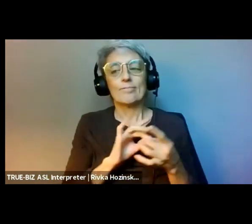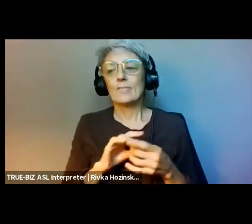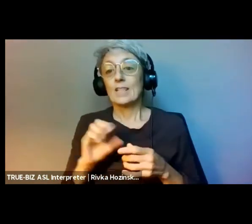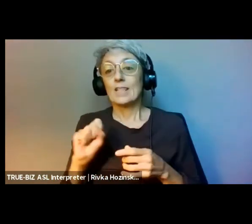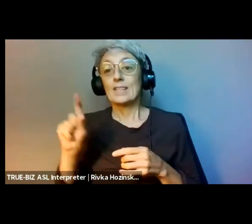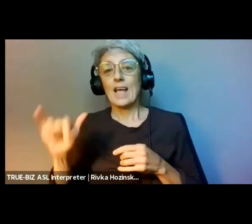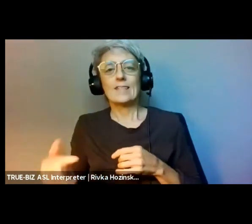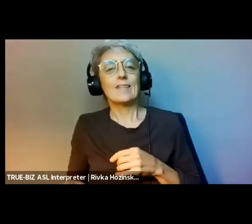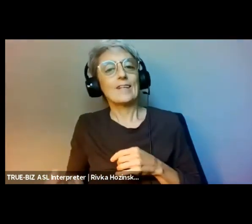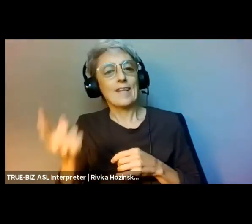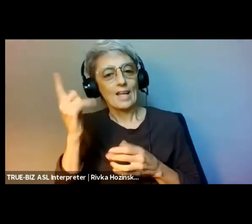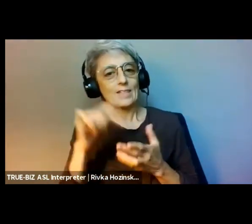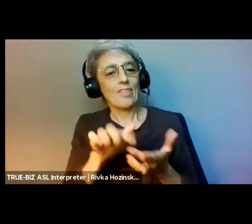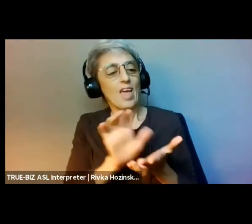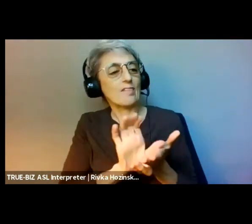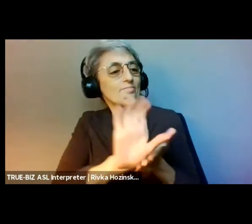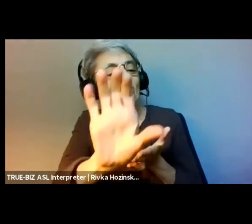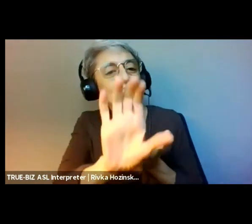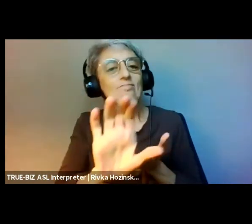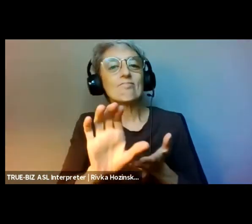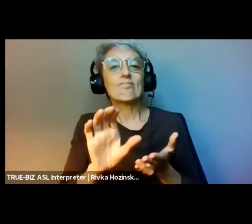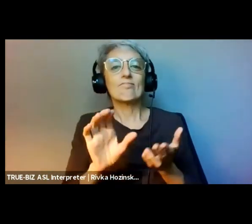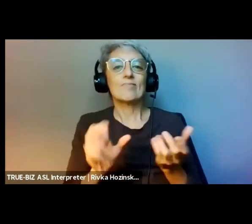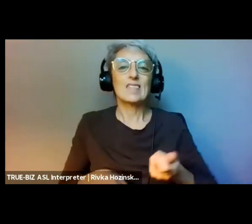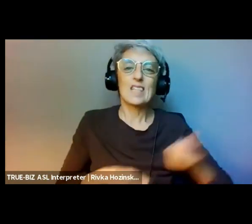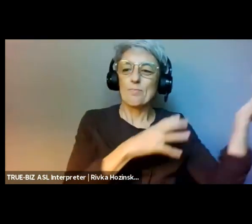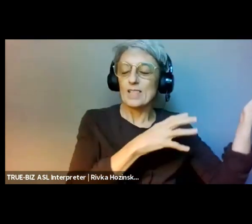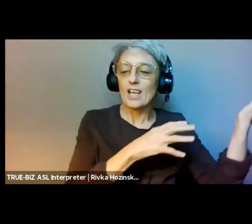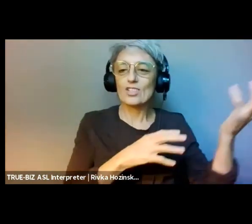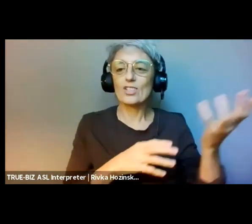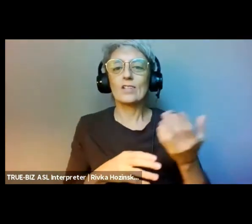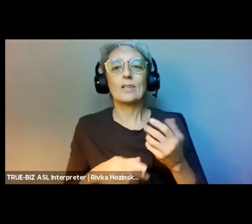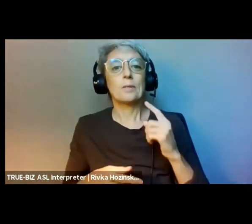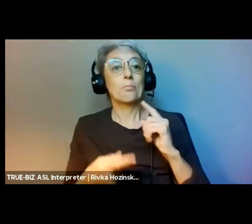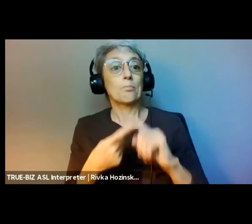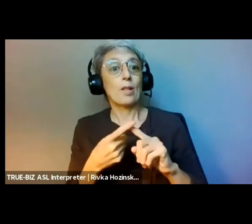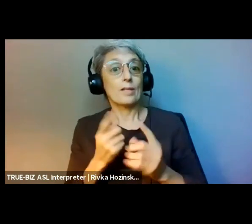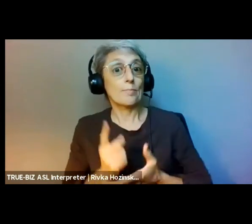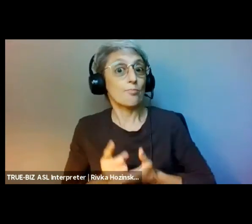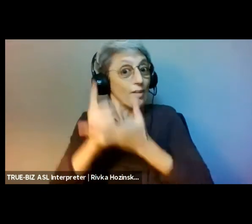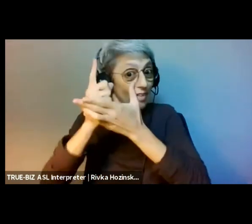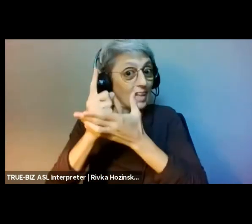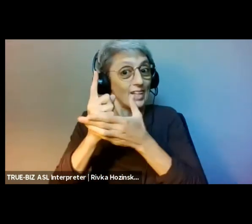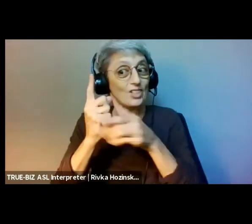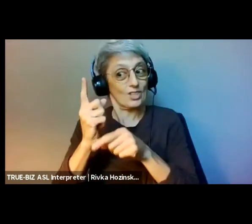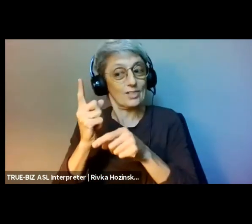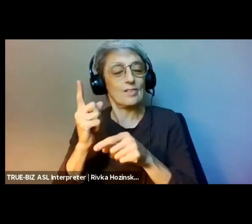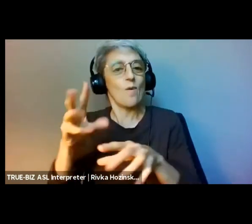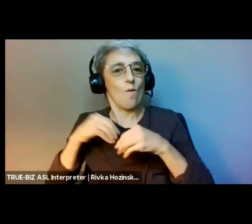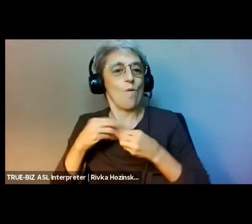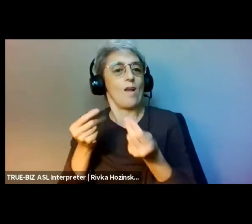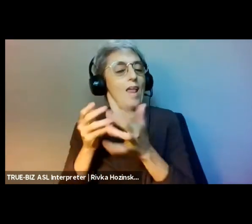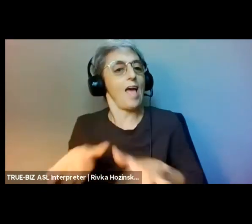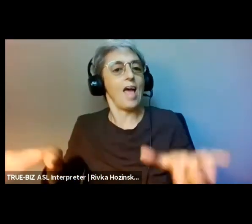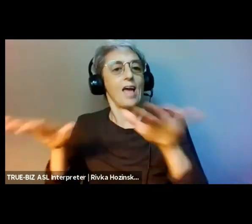to fund in communities most harmed through historic extraction, and explicitly fund Black and Indigenous organizations driving actual